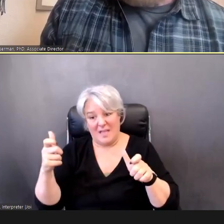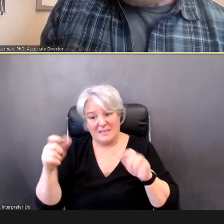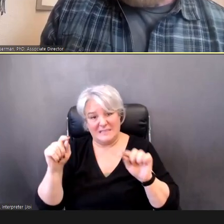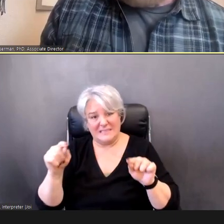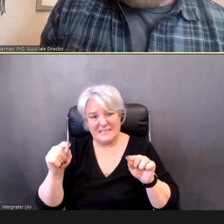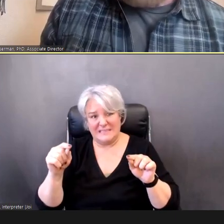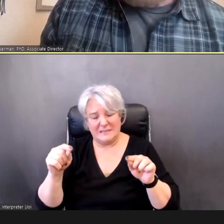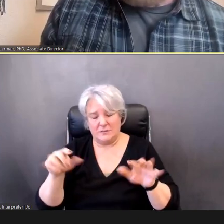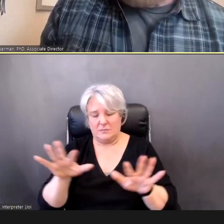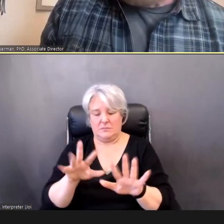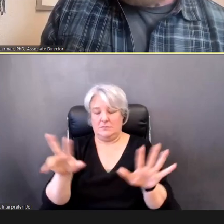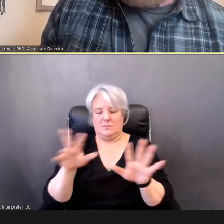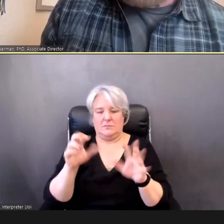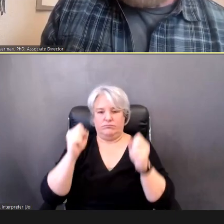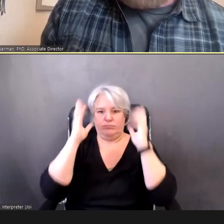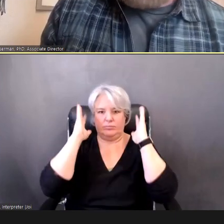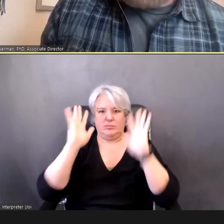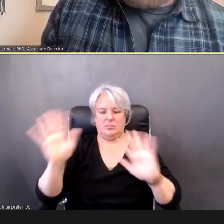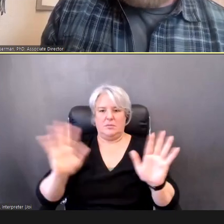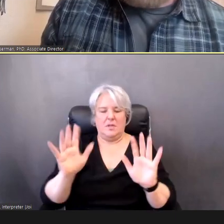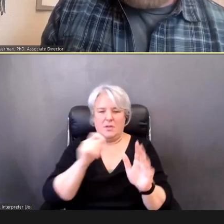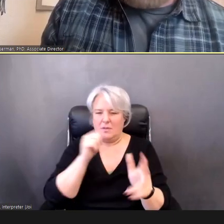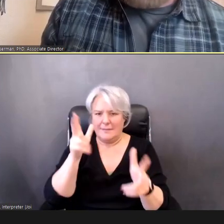The way you need it.